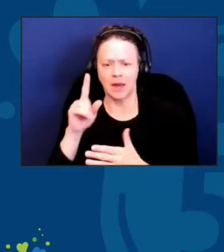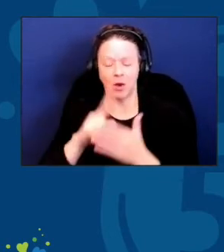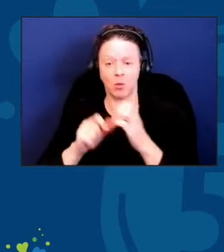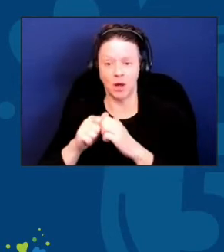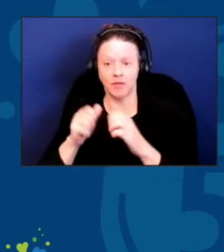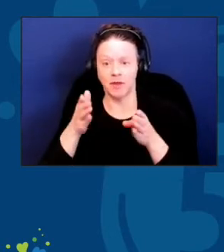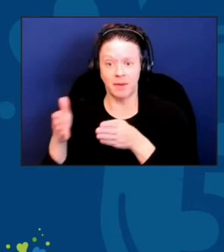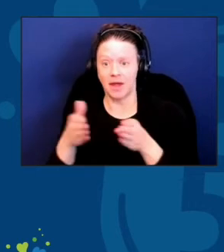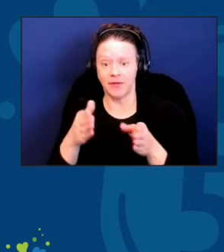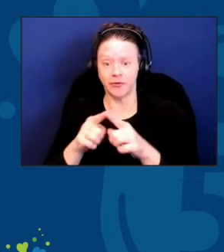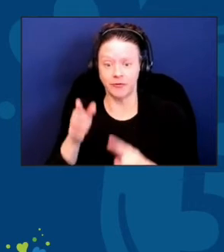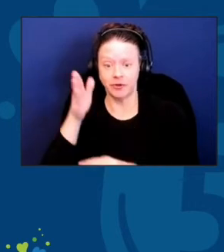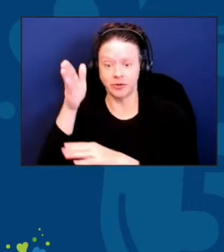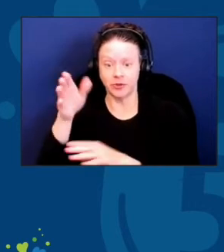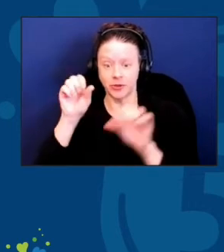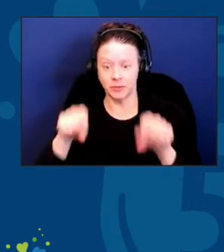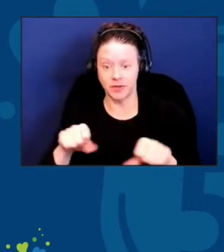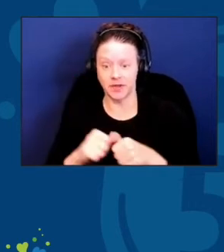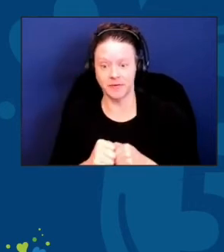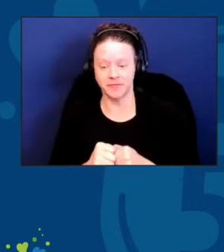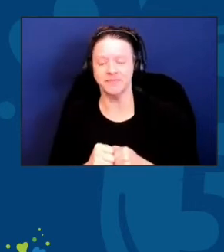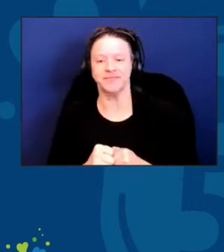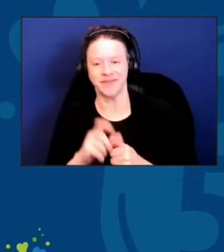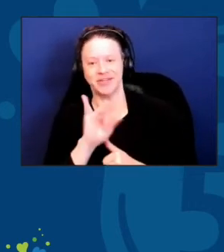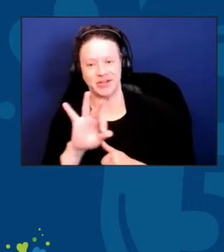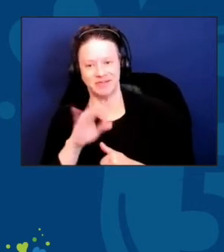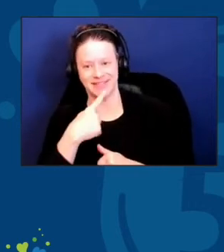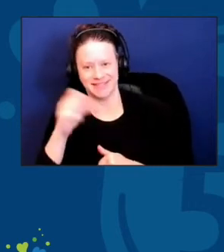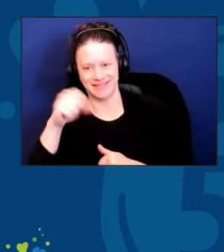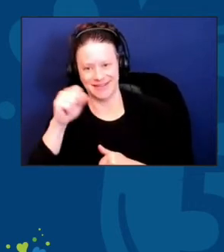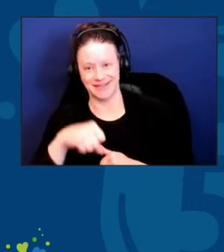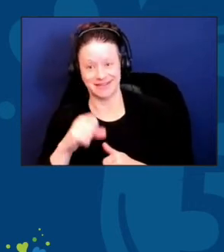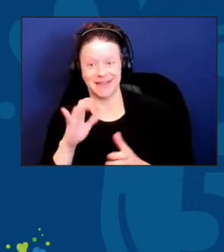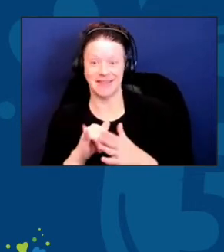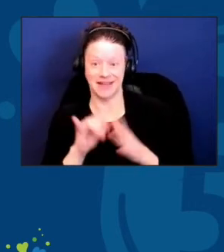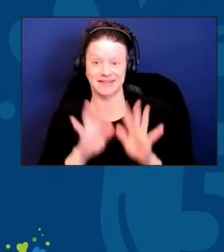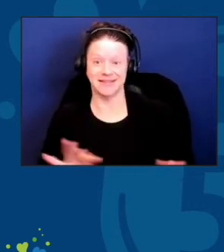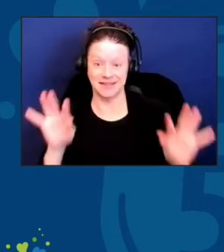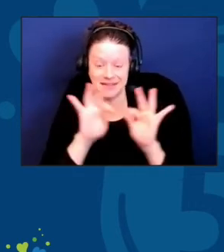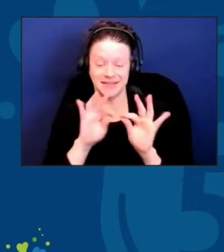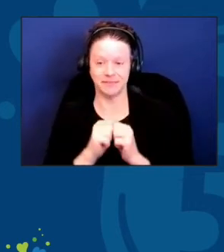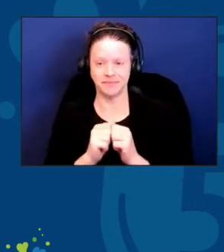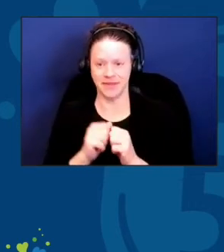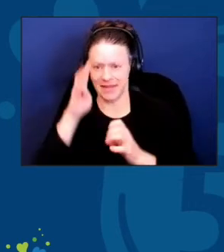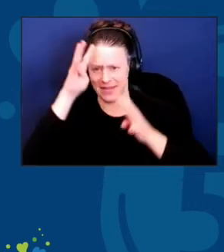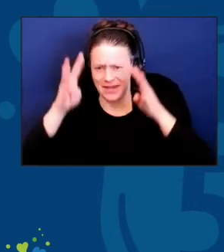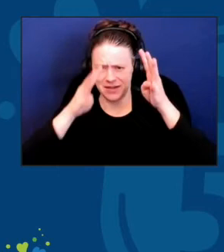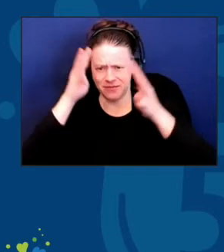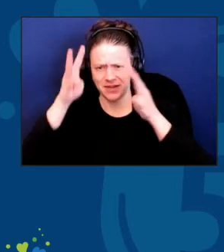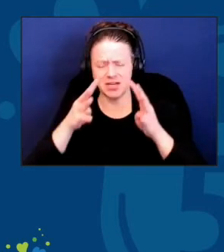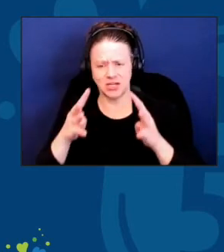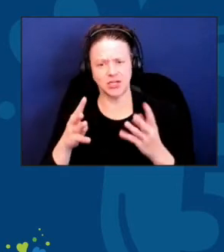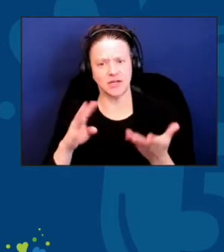Ah-huh and there's the key. You know, innovation sees change as an opportunity,